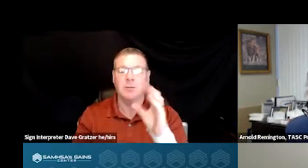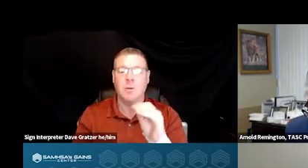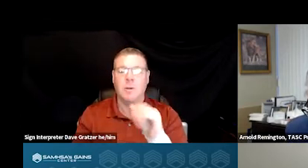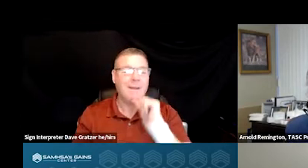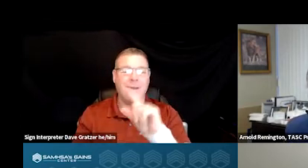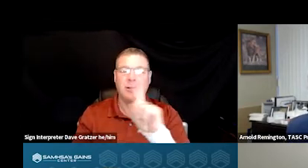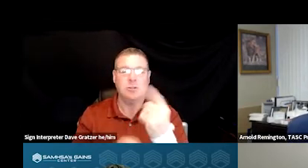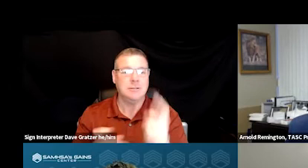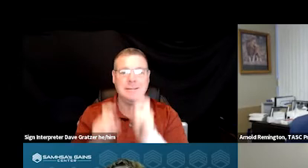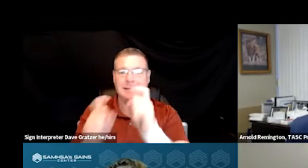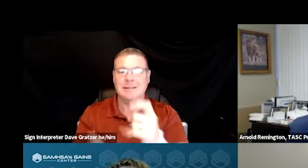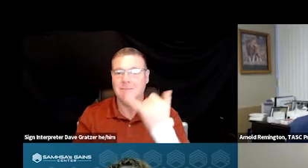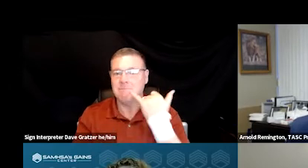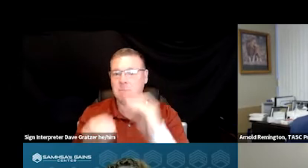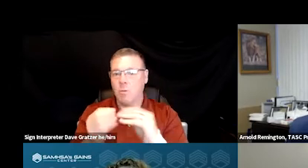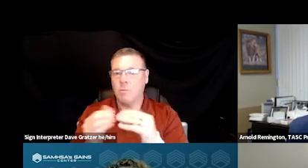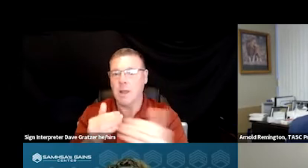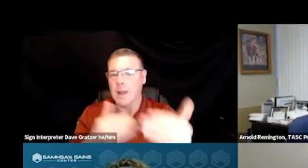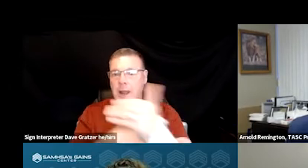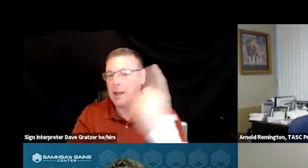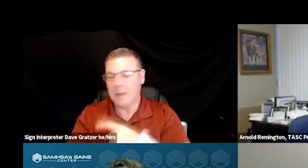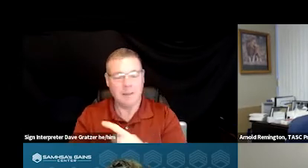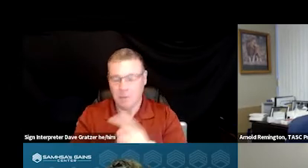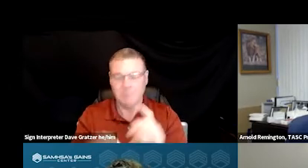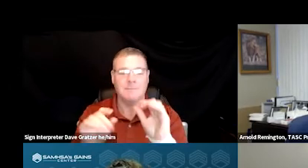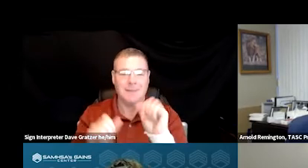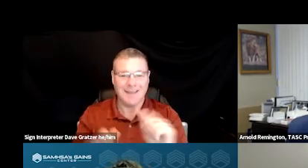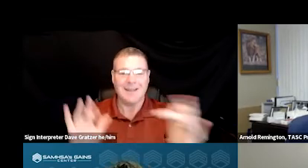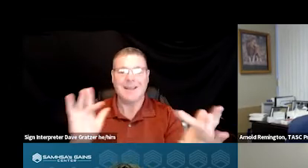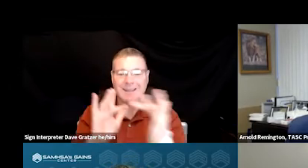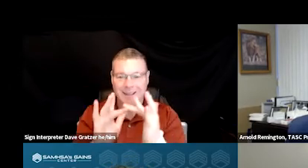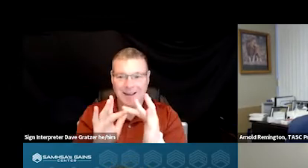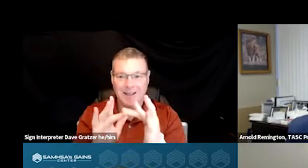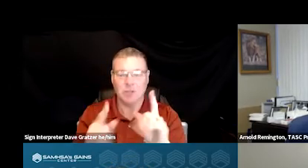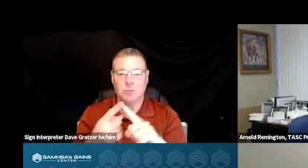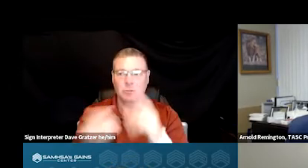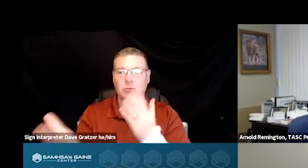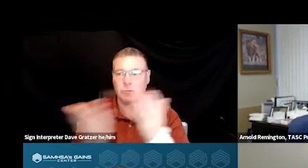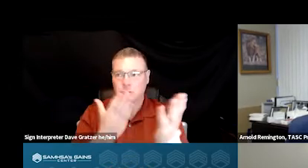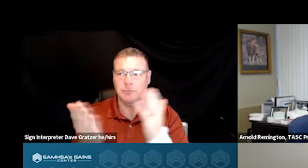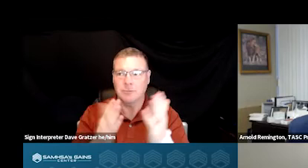a phone number to call the next day. We're able to connect them to services immediately.